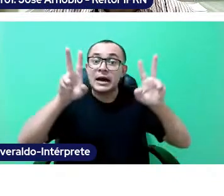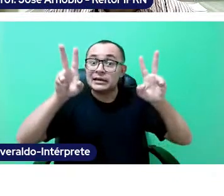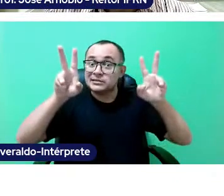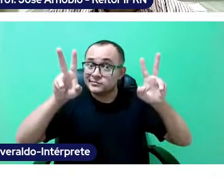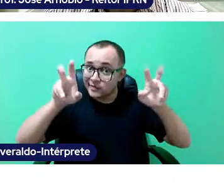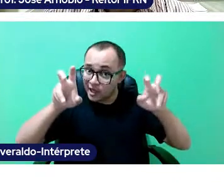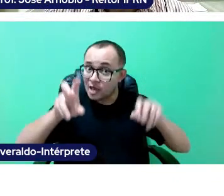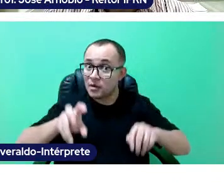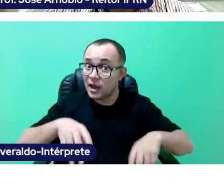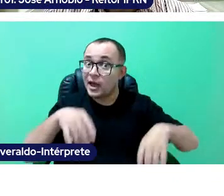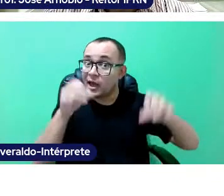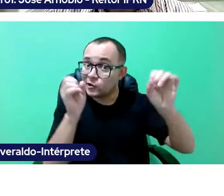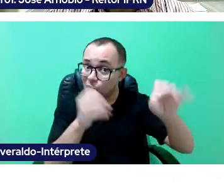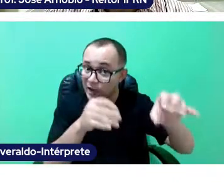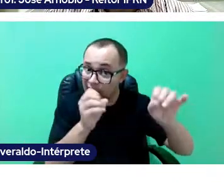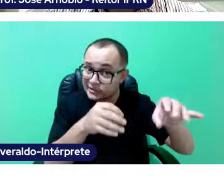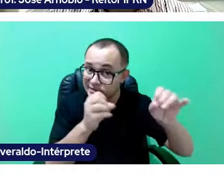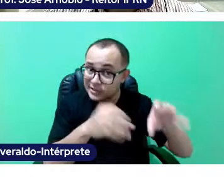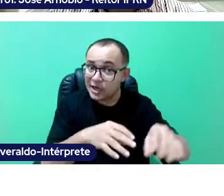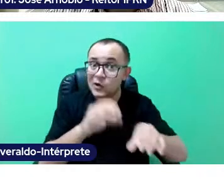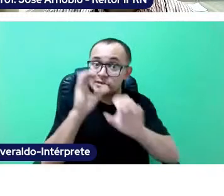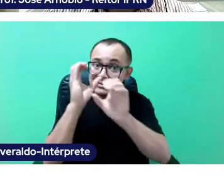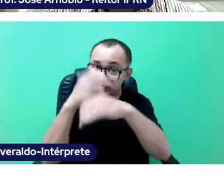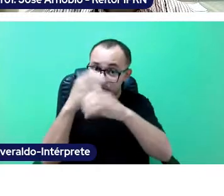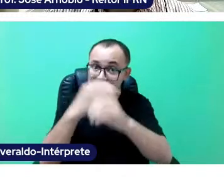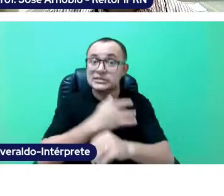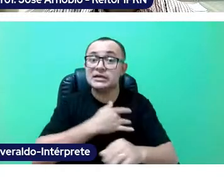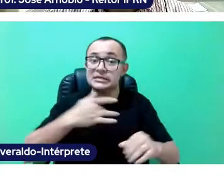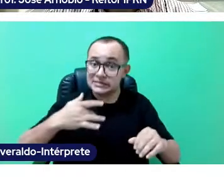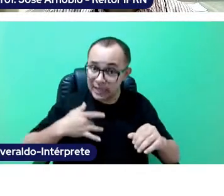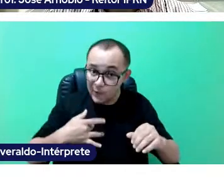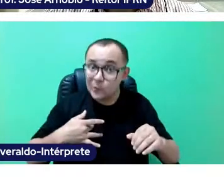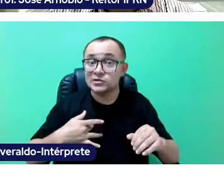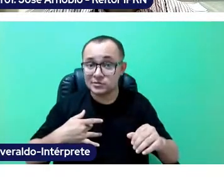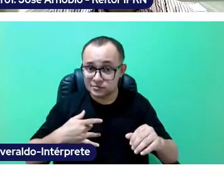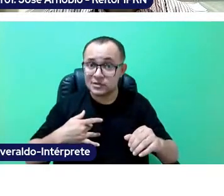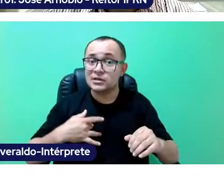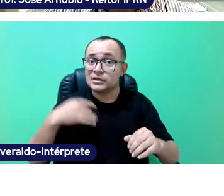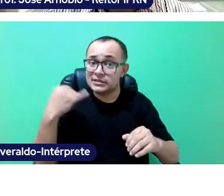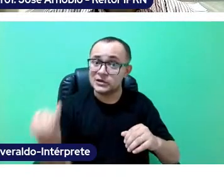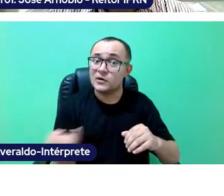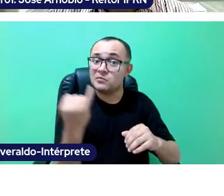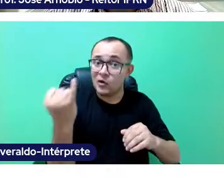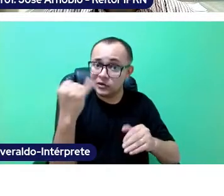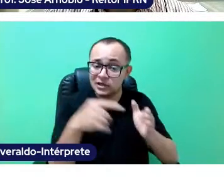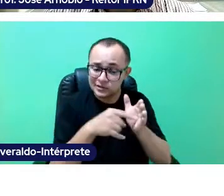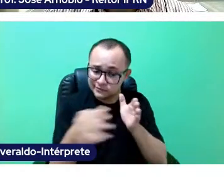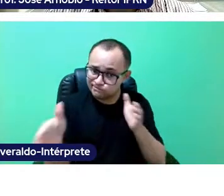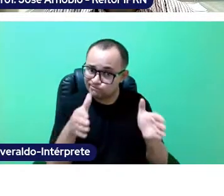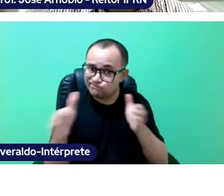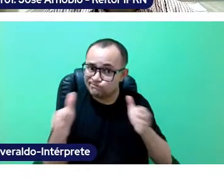Education, Science and Health, which were all so important during this phase that we went through,